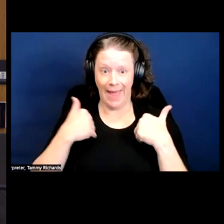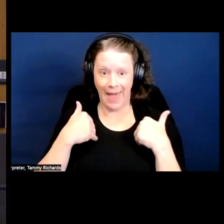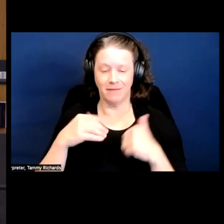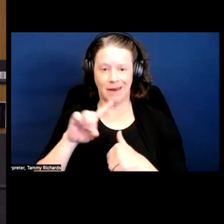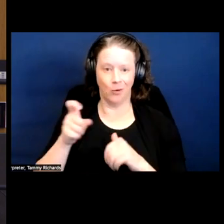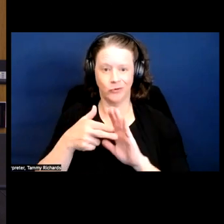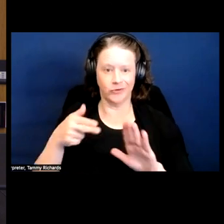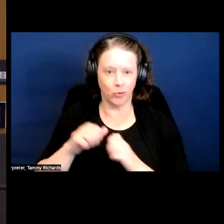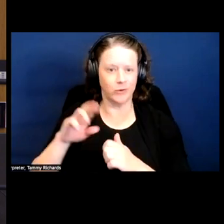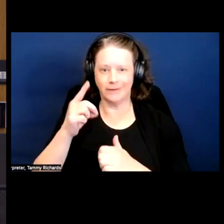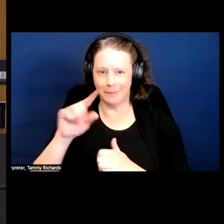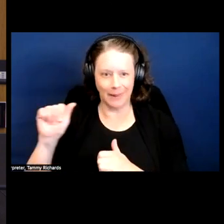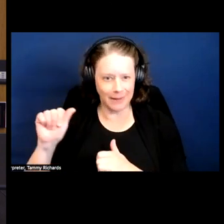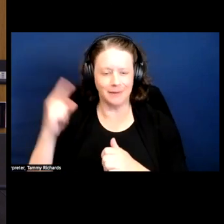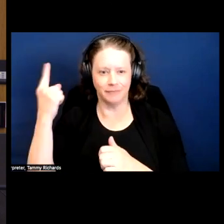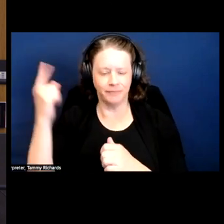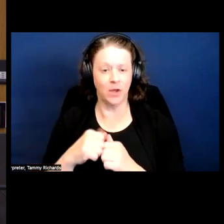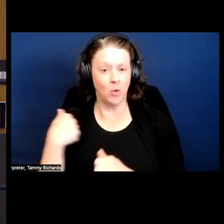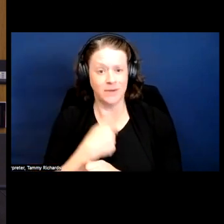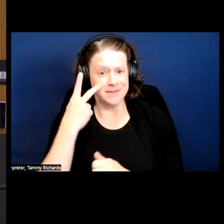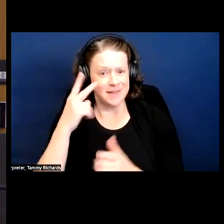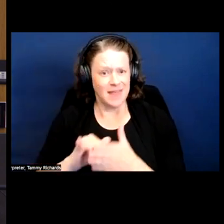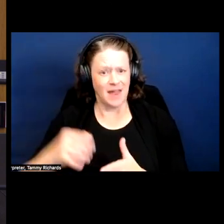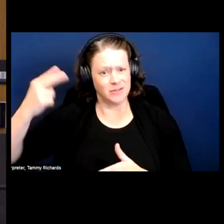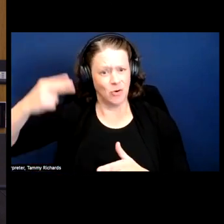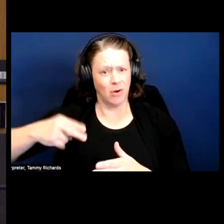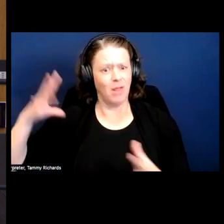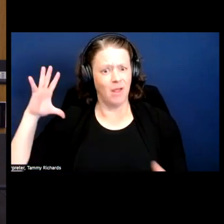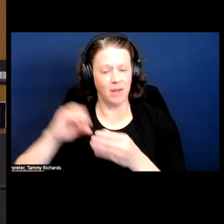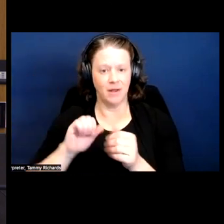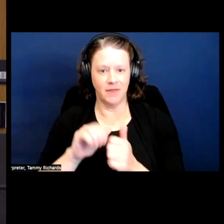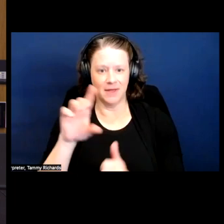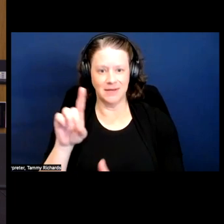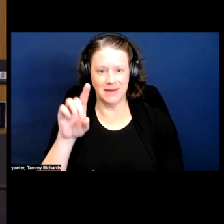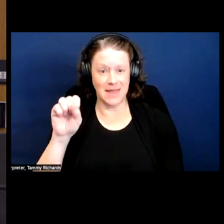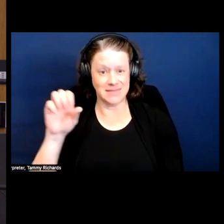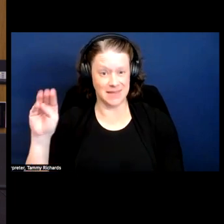And I think we see that in all kinds of places, historically, you know, the DSM had homosexuality